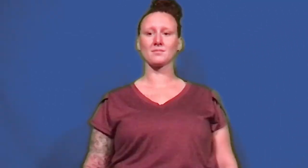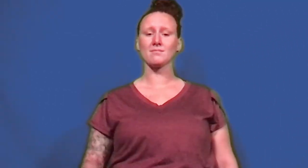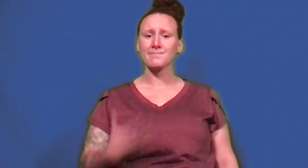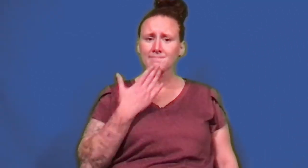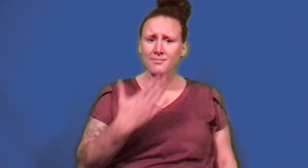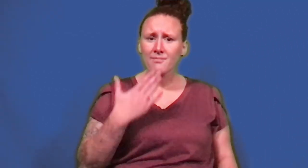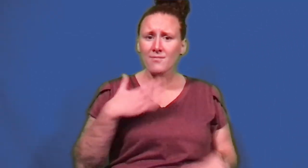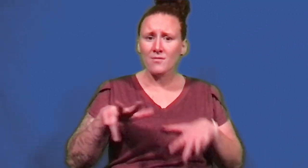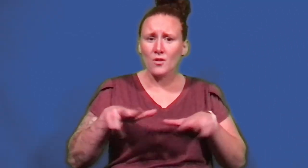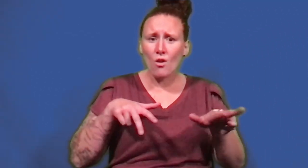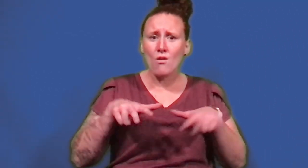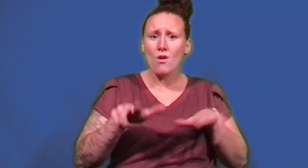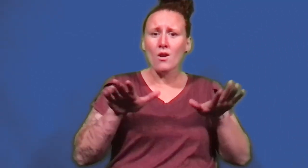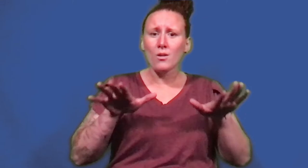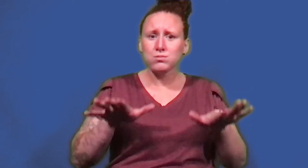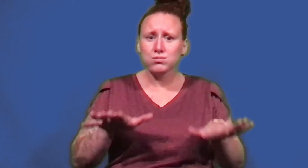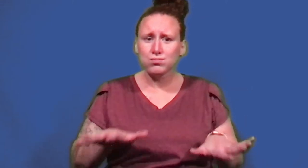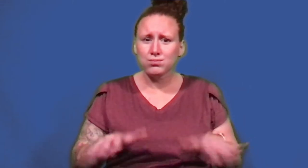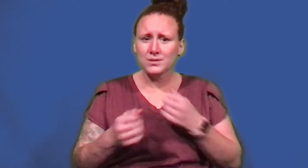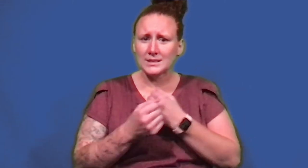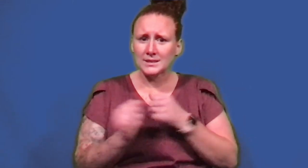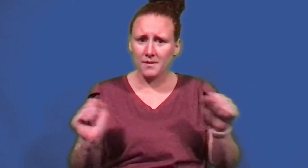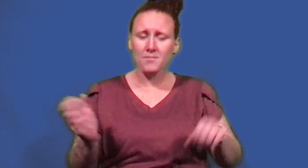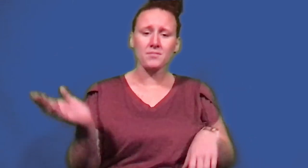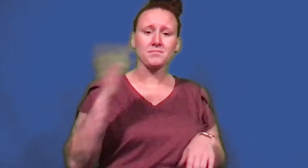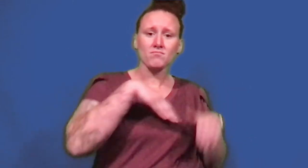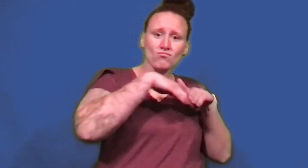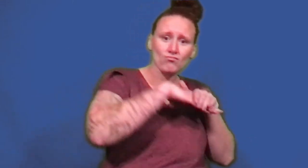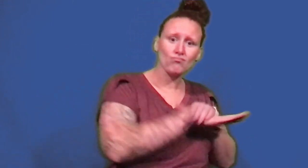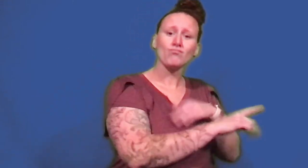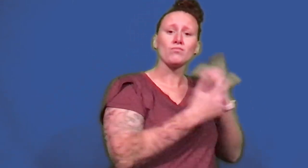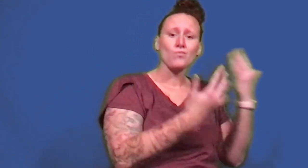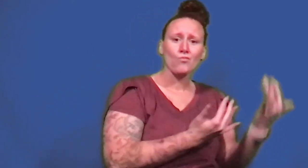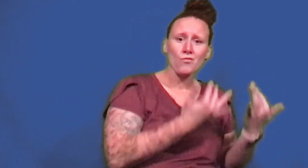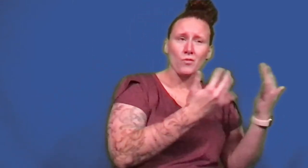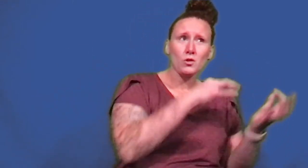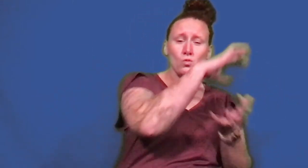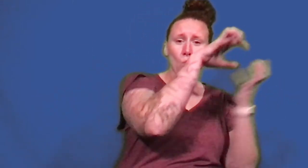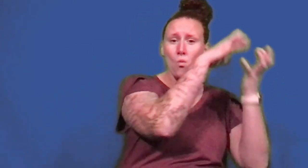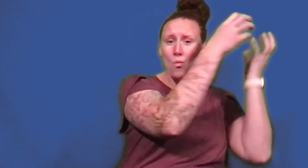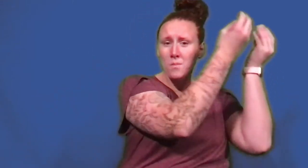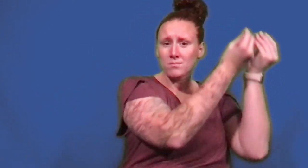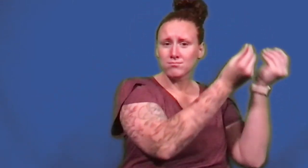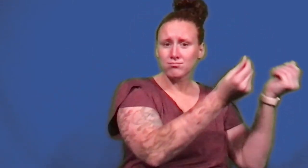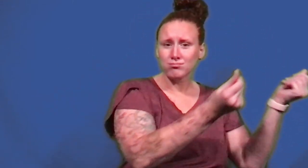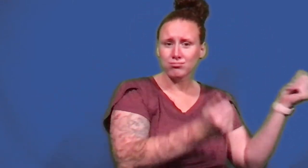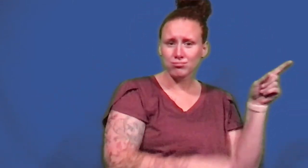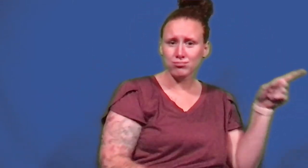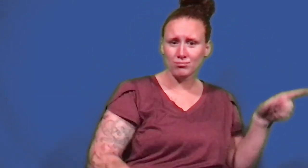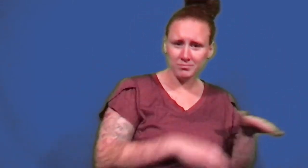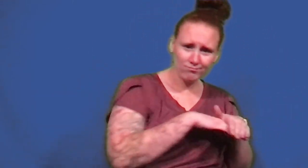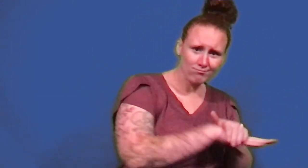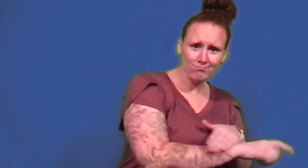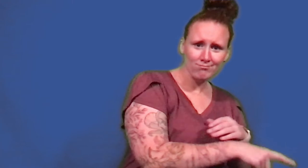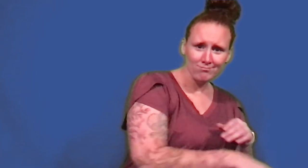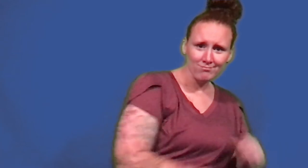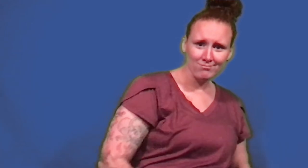Thank you for walking so calmly. We'll wait out the storm in here.